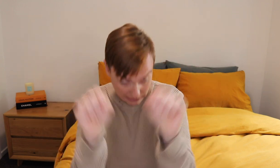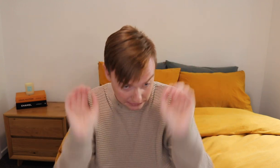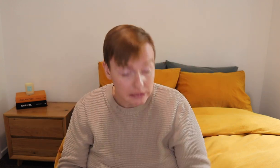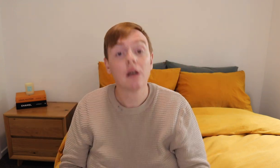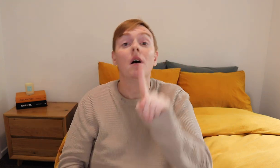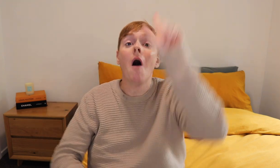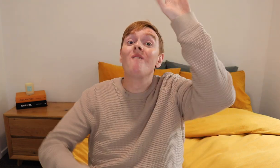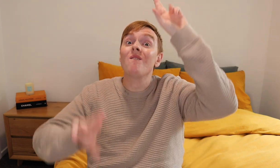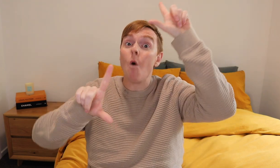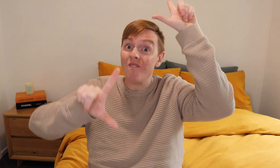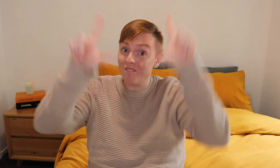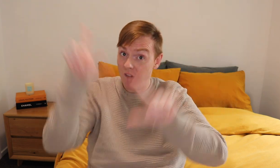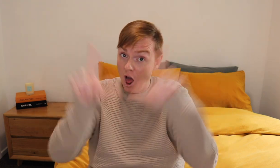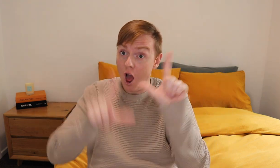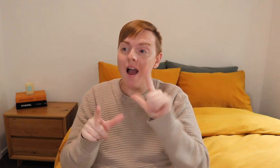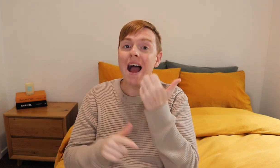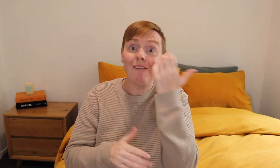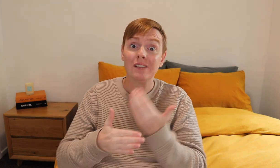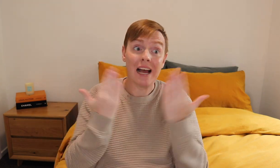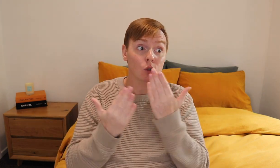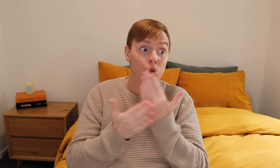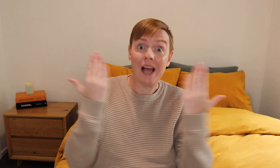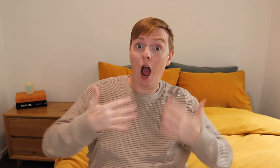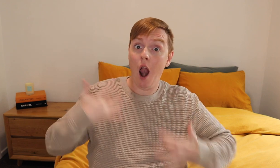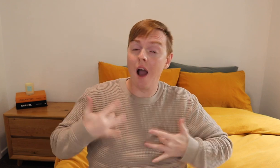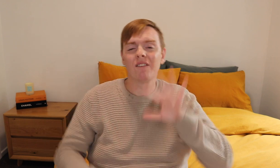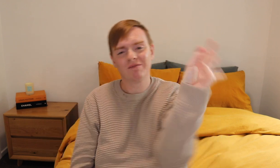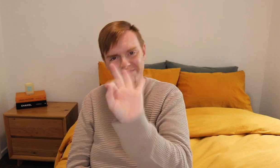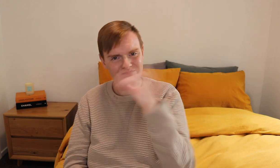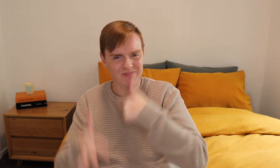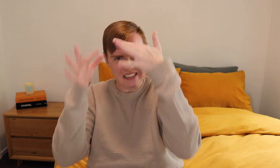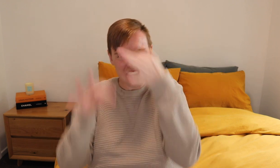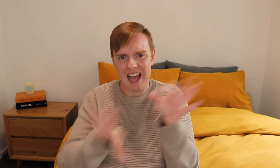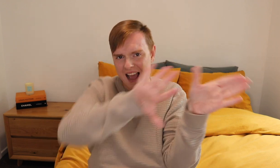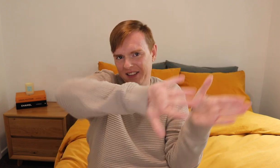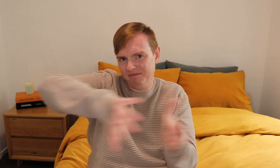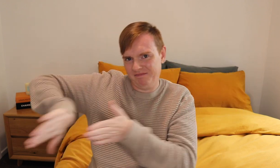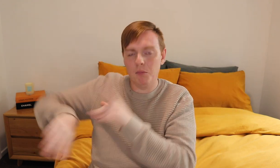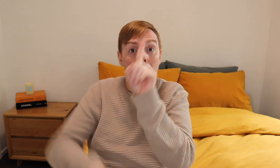For vlogging, I decided to not do daily or day to day in the life type of vlogs.